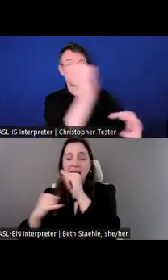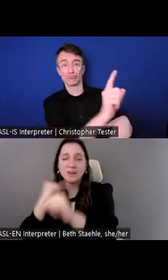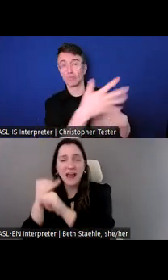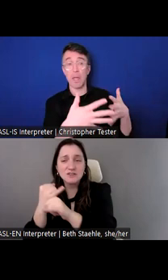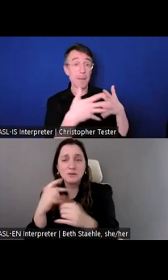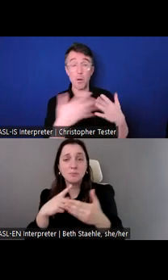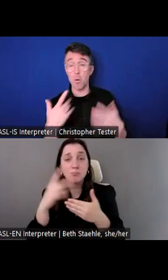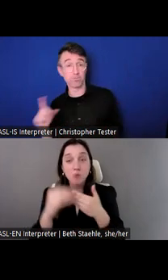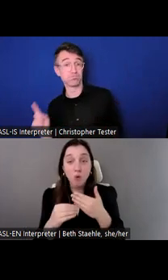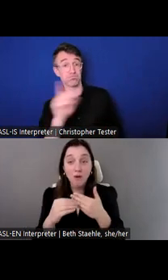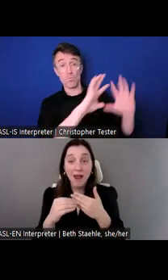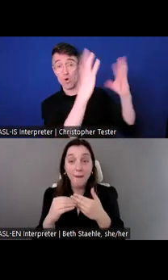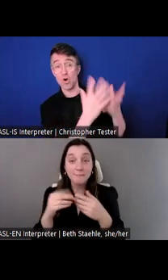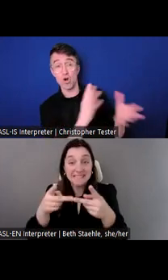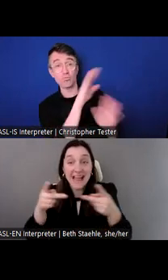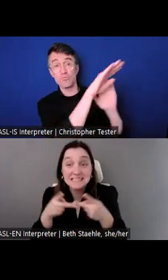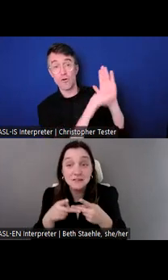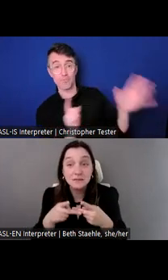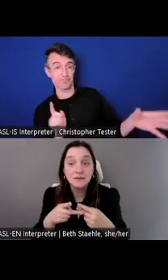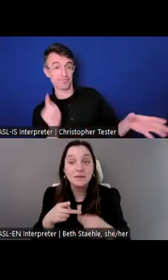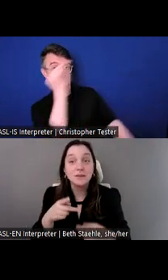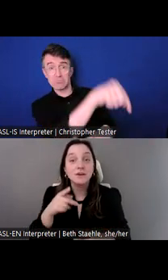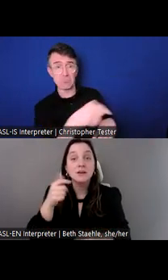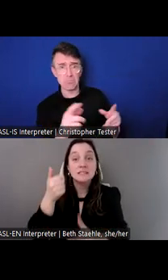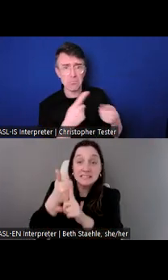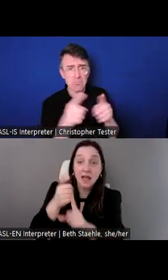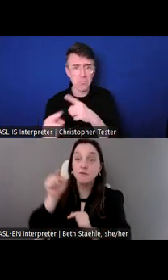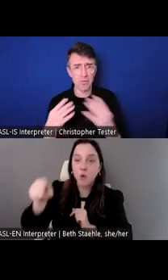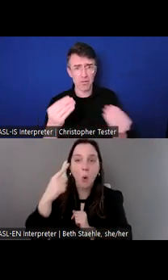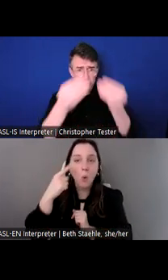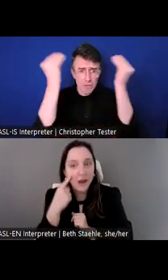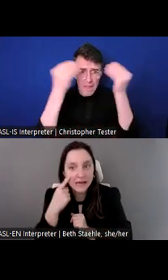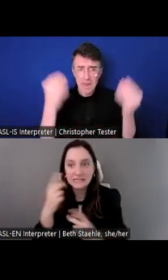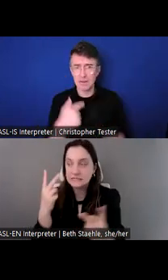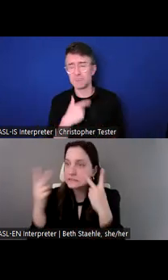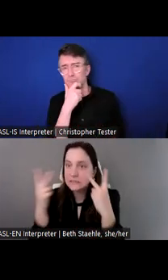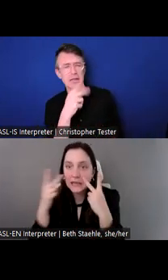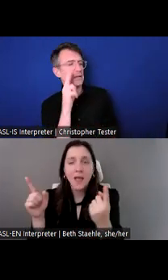So they get to see our work firsthand and experience and meet the communities that we